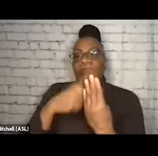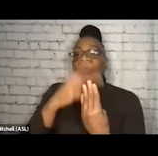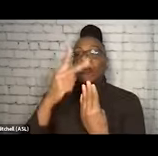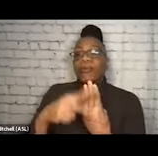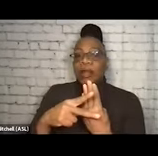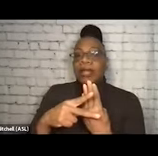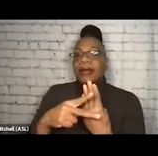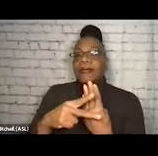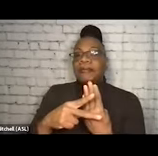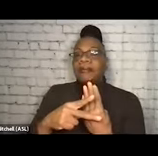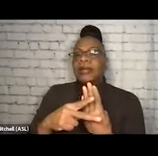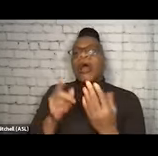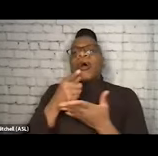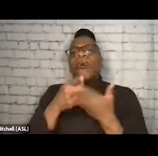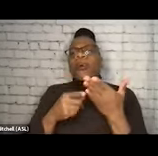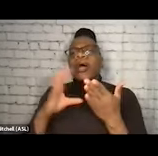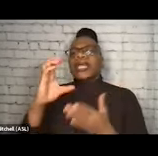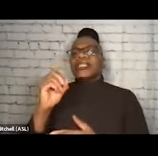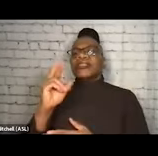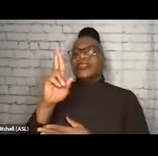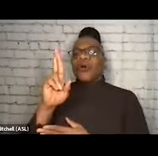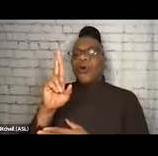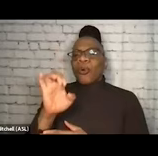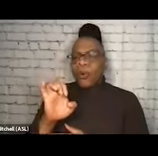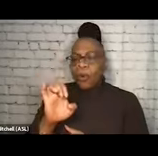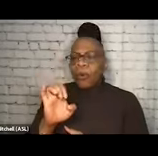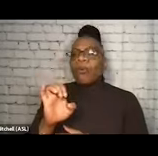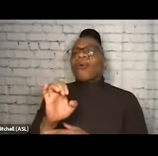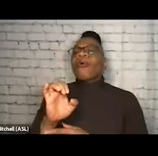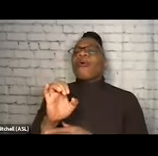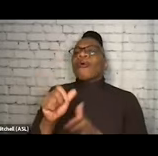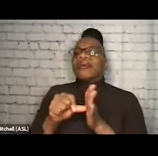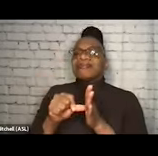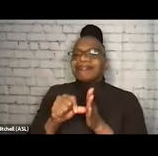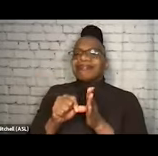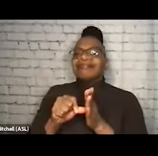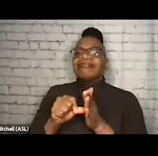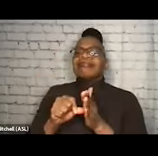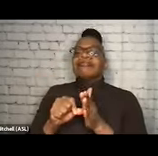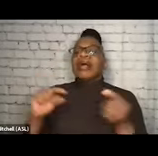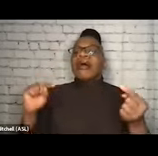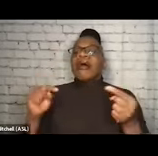is that, like, one of the core underpinnings is harm reduction. And I'll just read the quote,